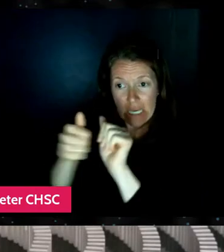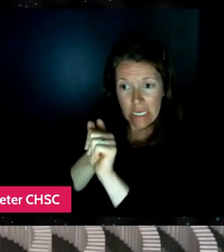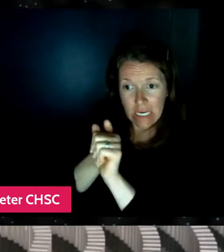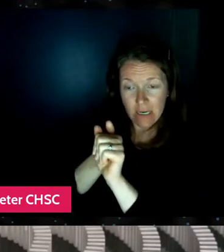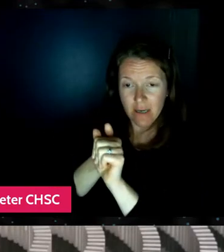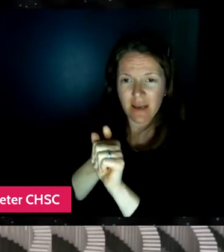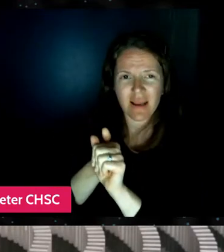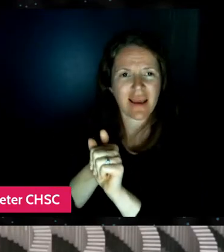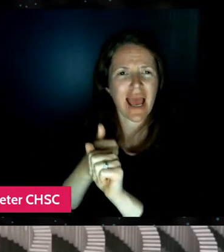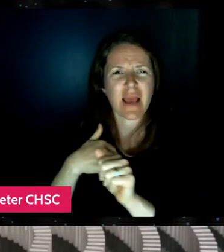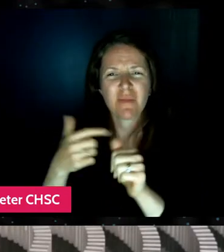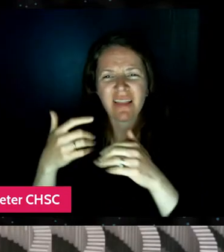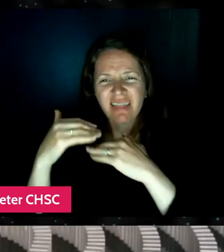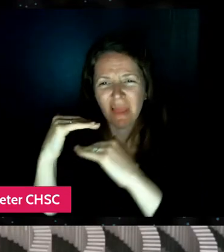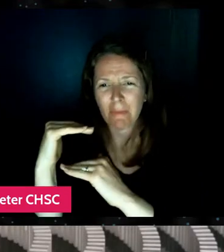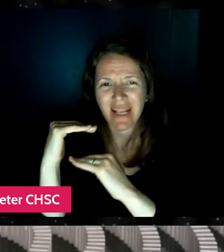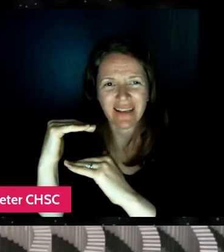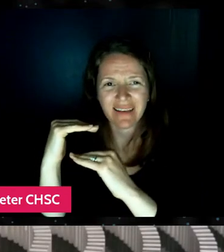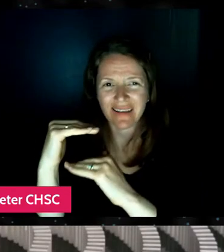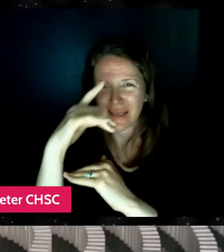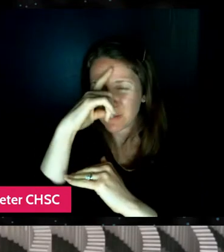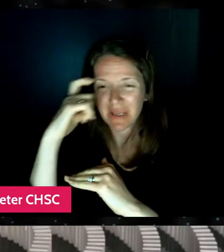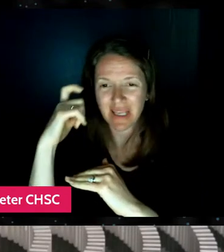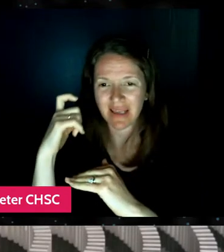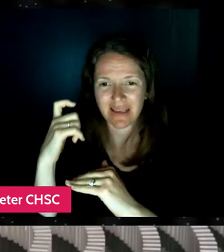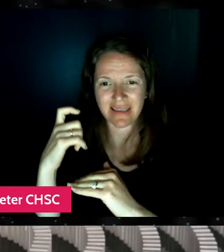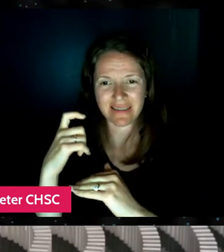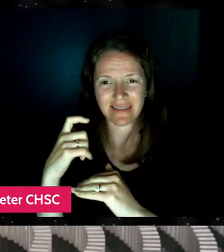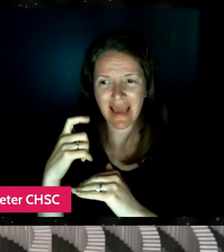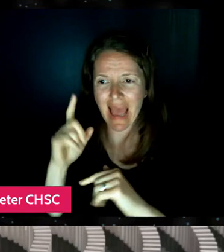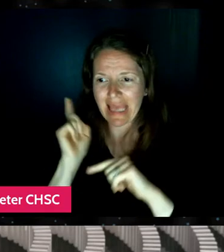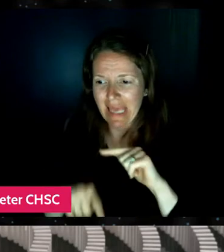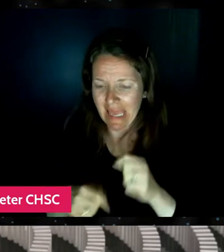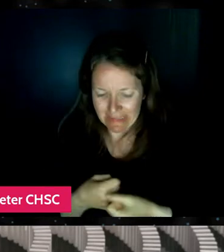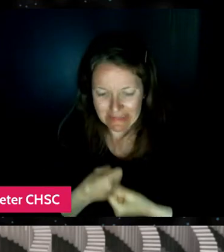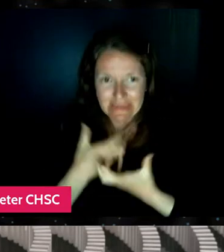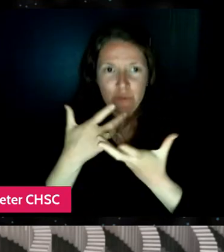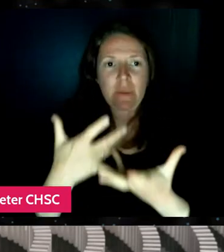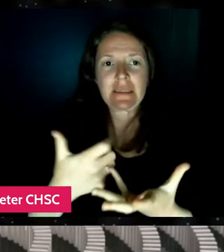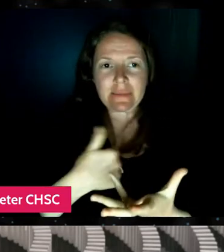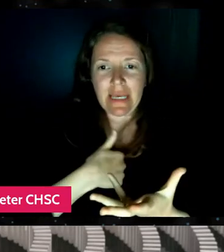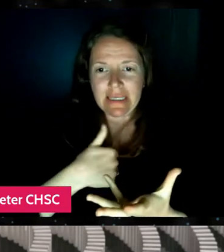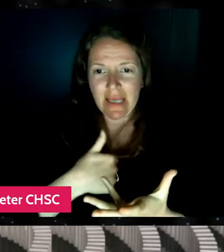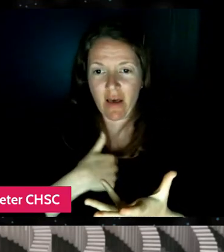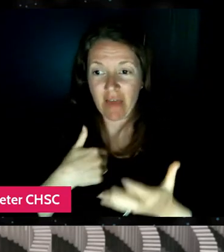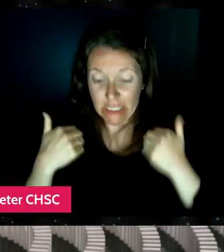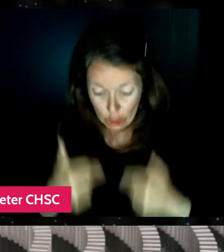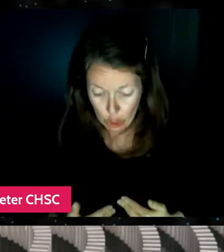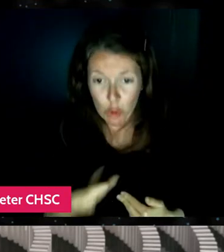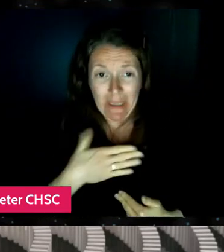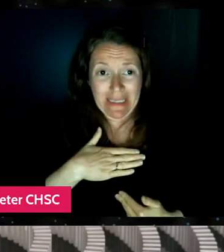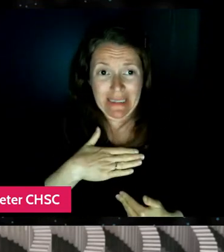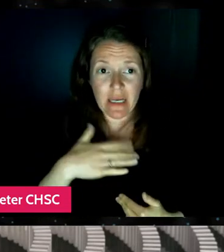because I wasn't able to express myself like as a human, you know, I was just behind the camera,